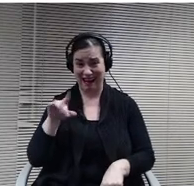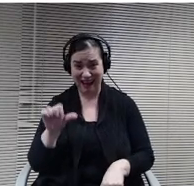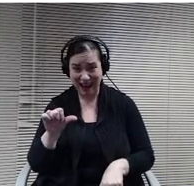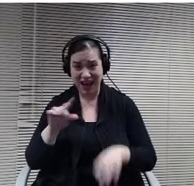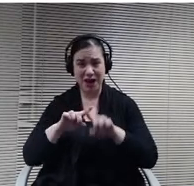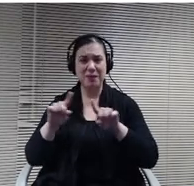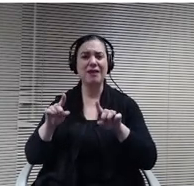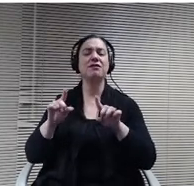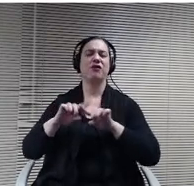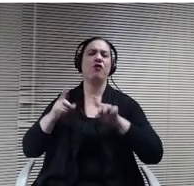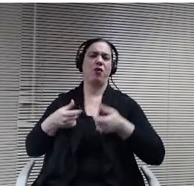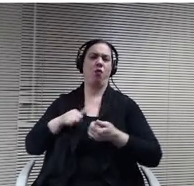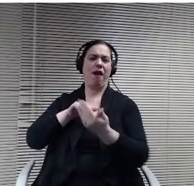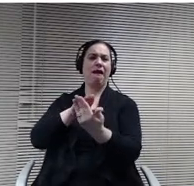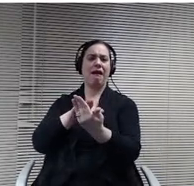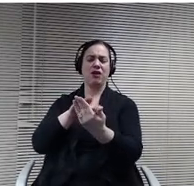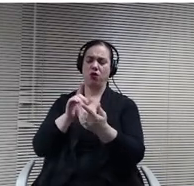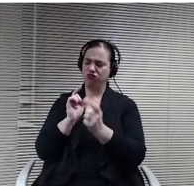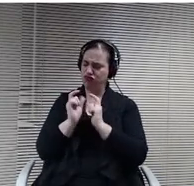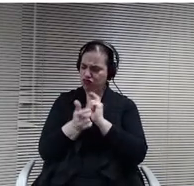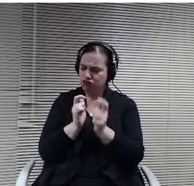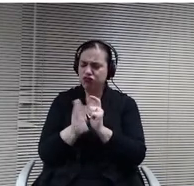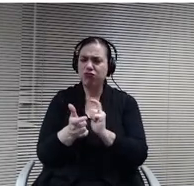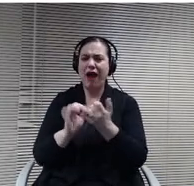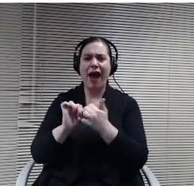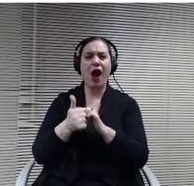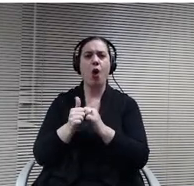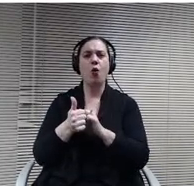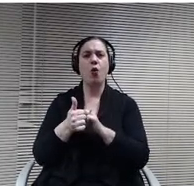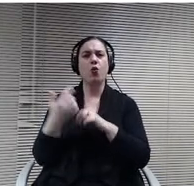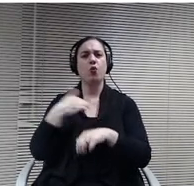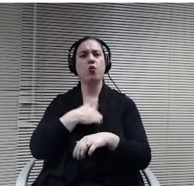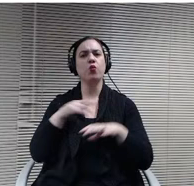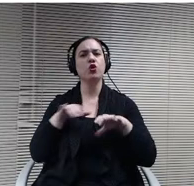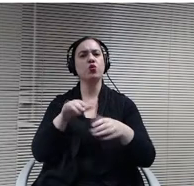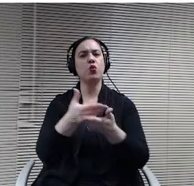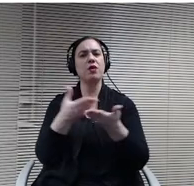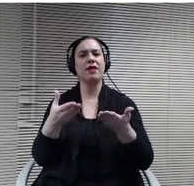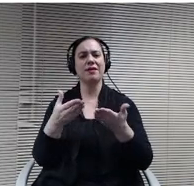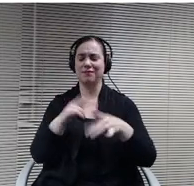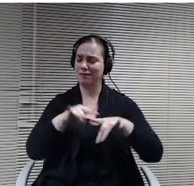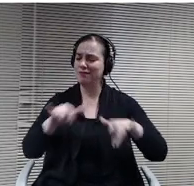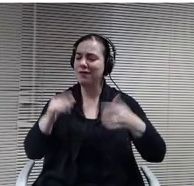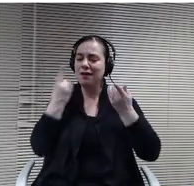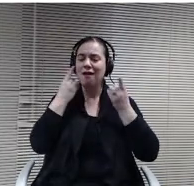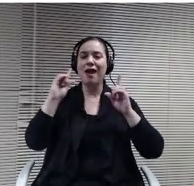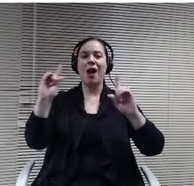how we do things while still accomplishing the same goals that we had set out to accomplish at the beginning of